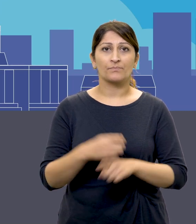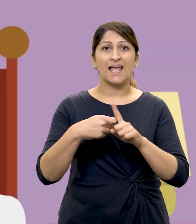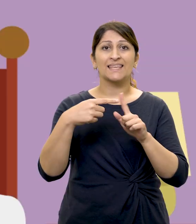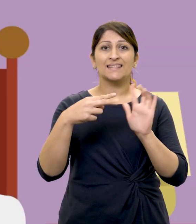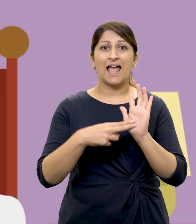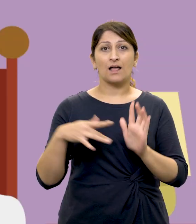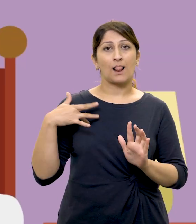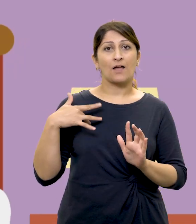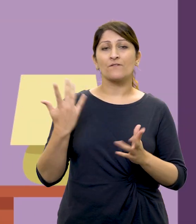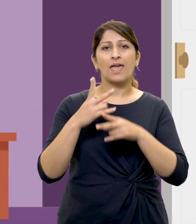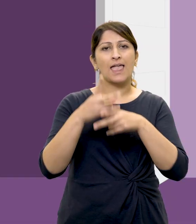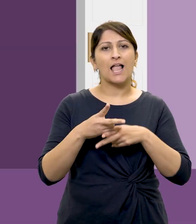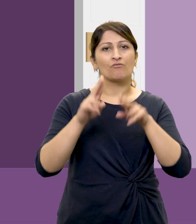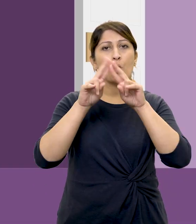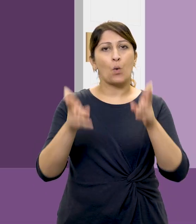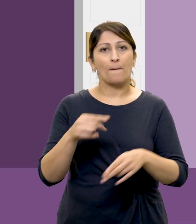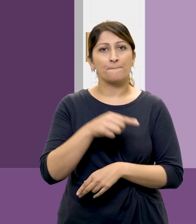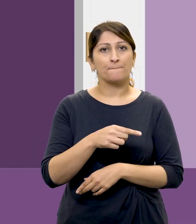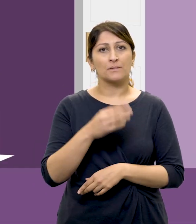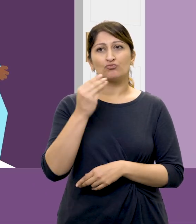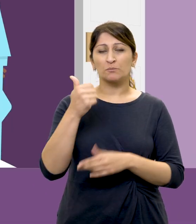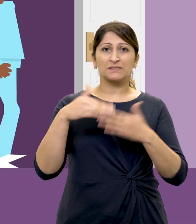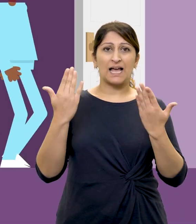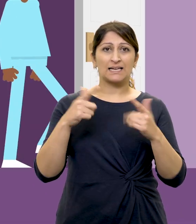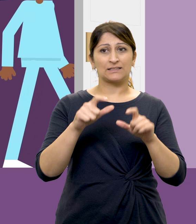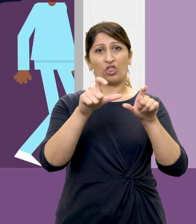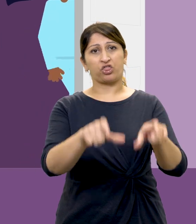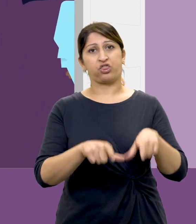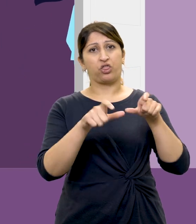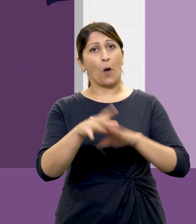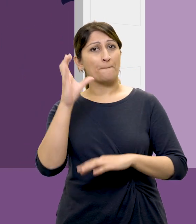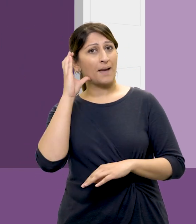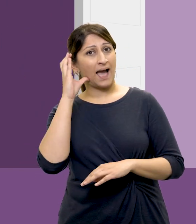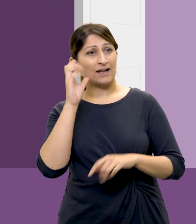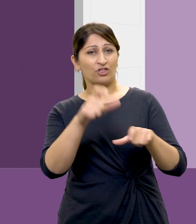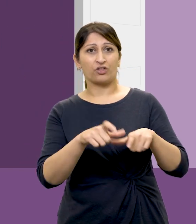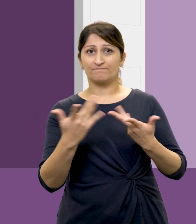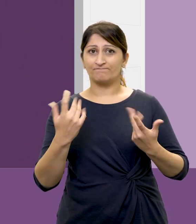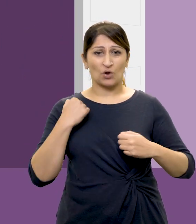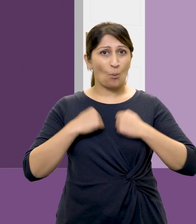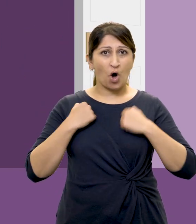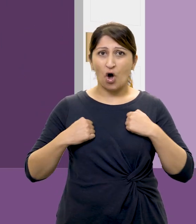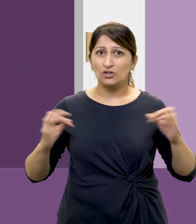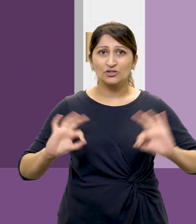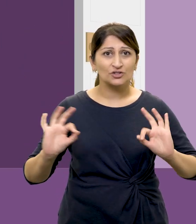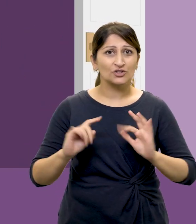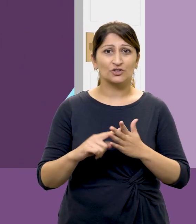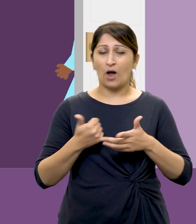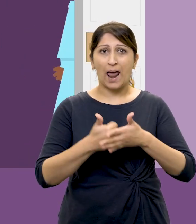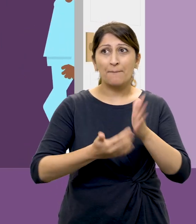Ken lives in a care home. Some days he's left in bed, isn't washed or helped to the toilet,